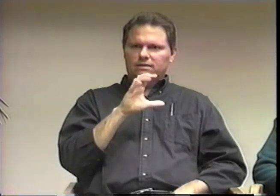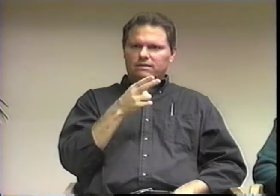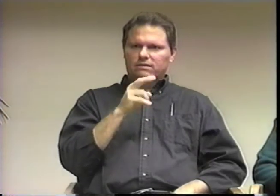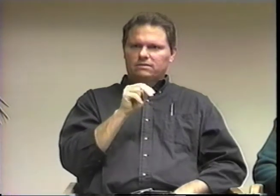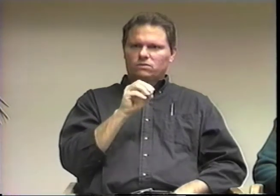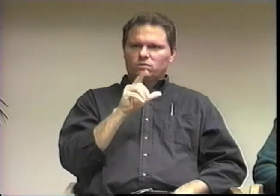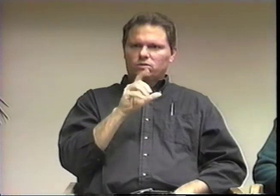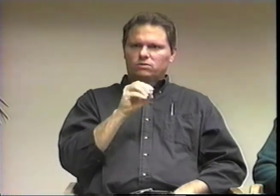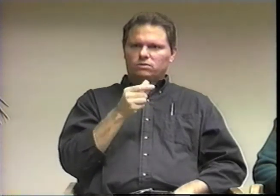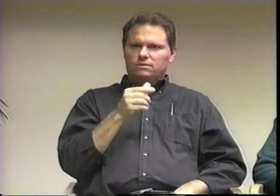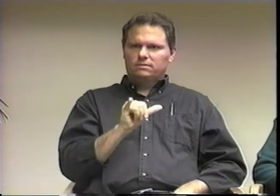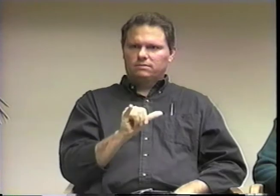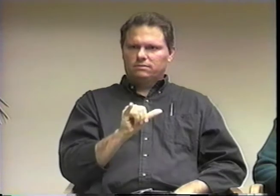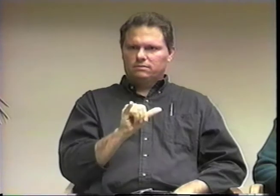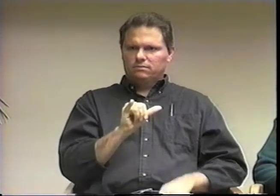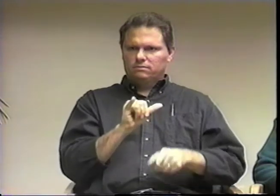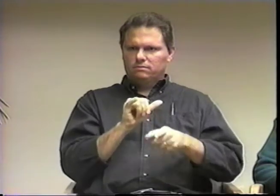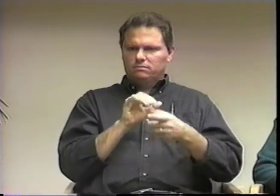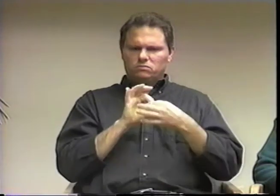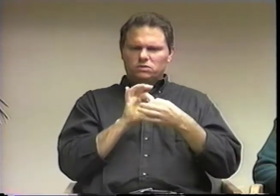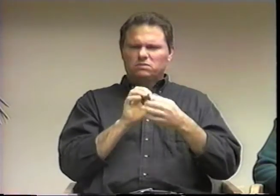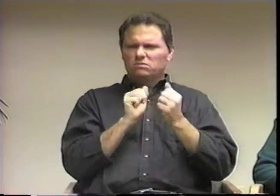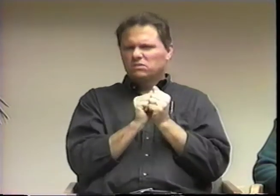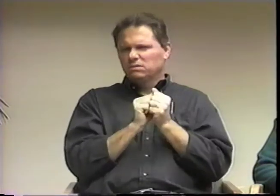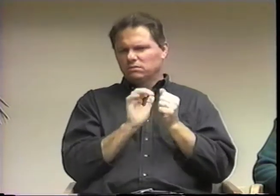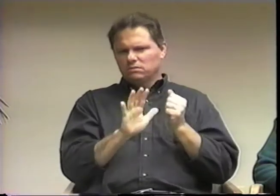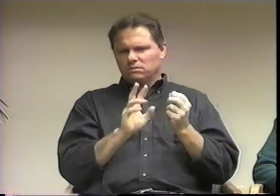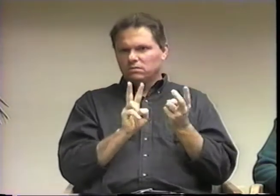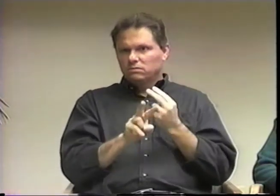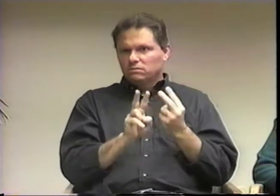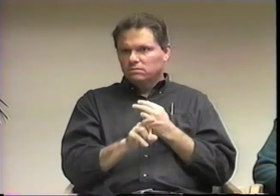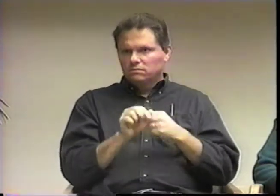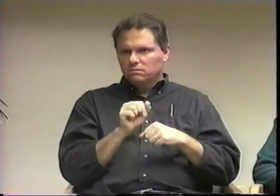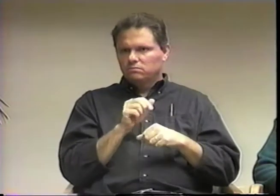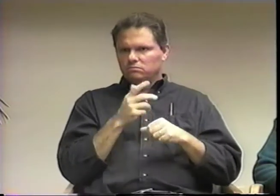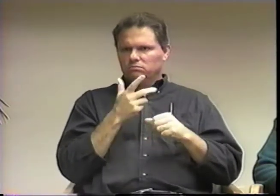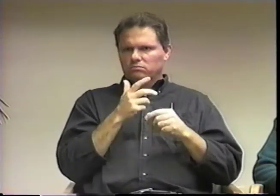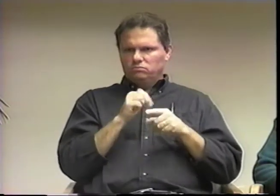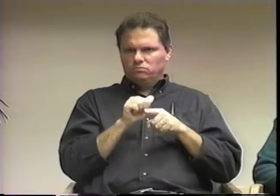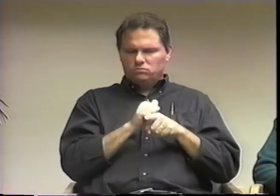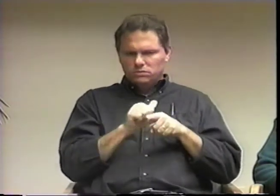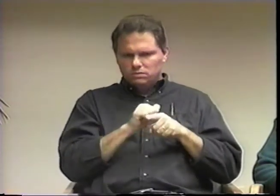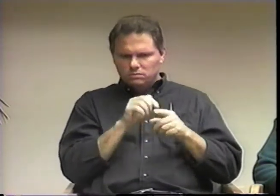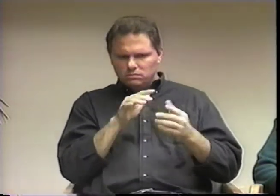which is related to Civil Engineering.